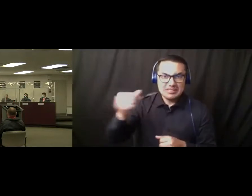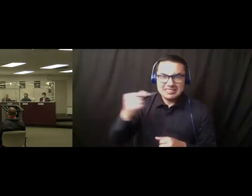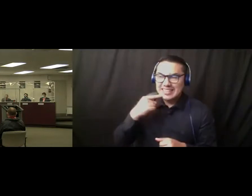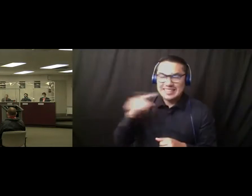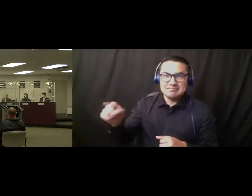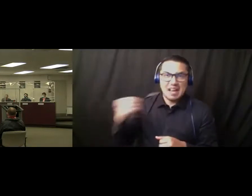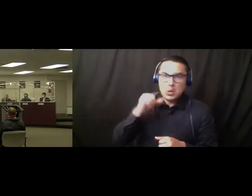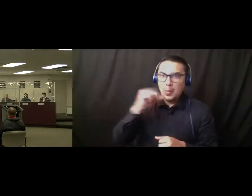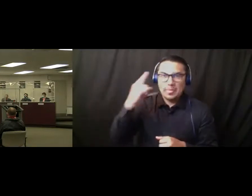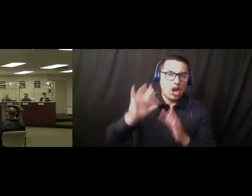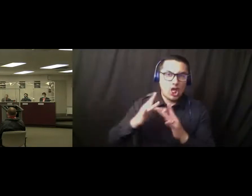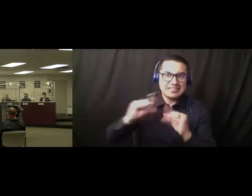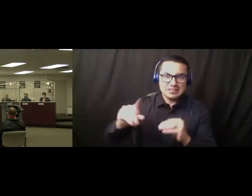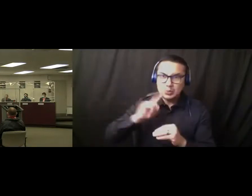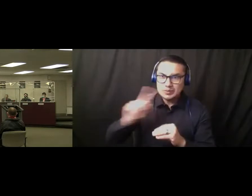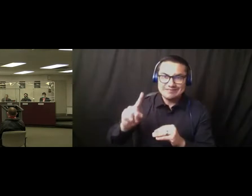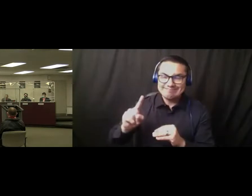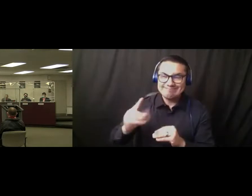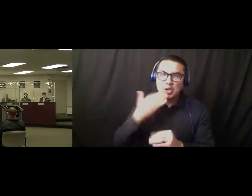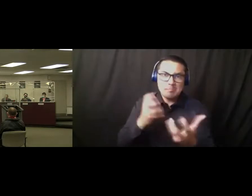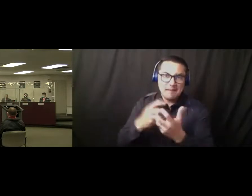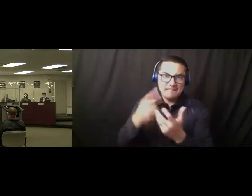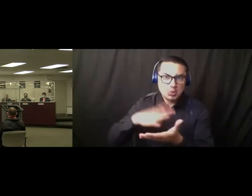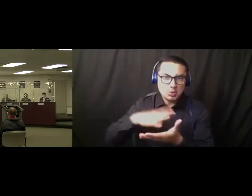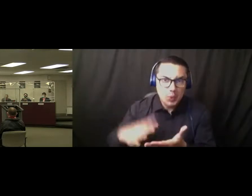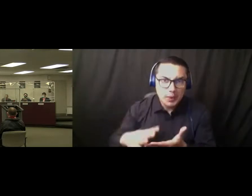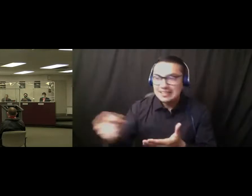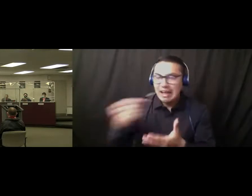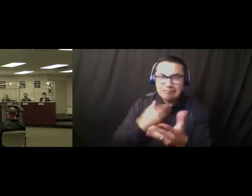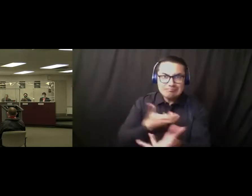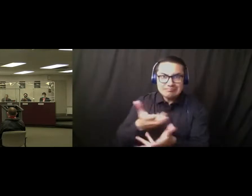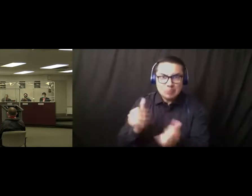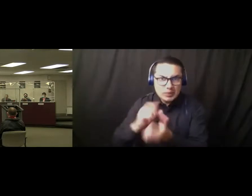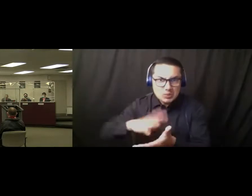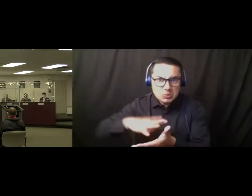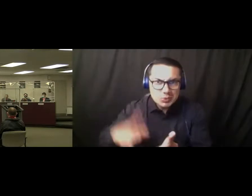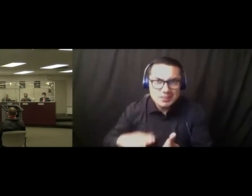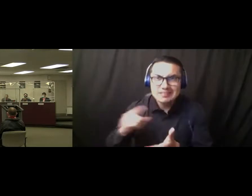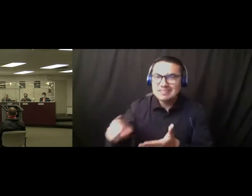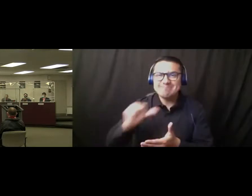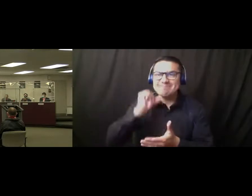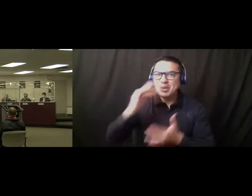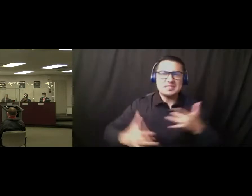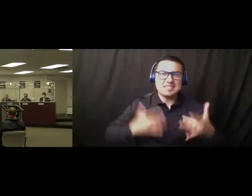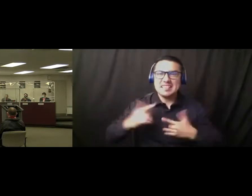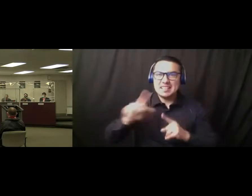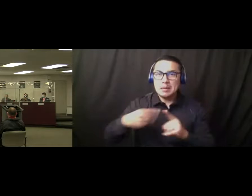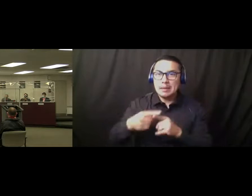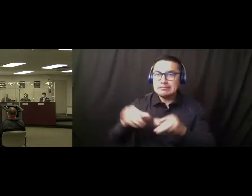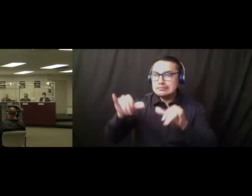run into a lot of students and I hear a lot of things and and they're not real excited about staying with the distance learning or